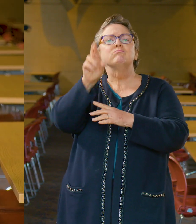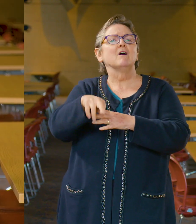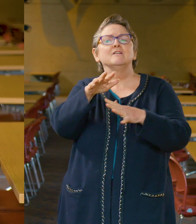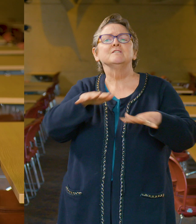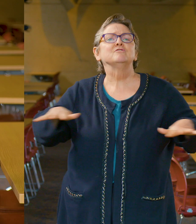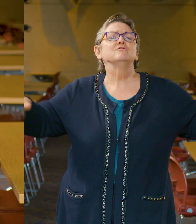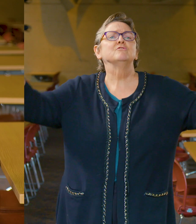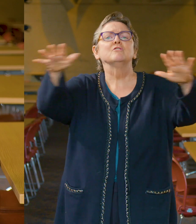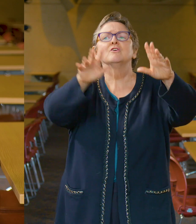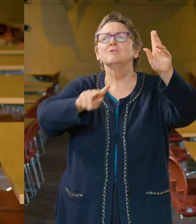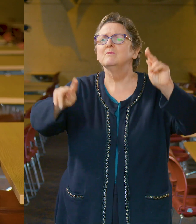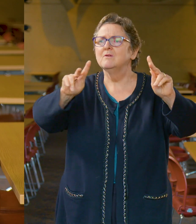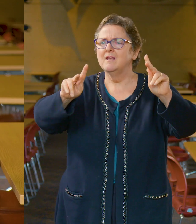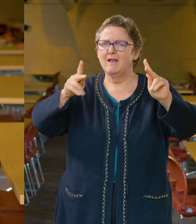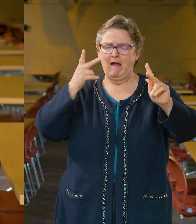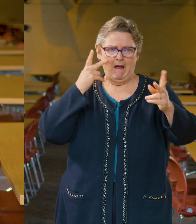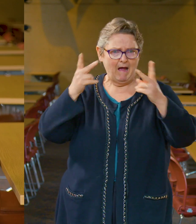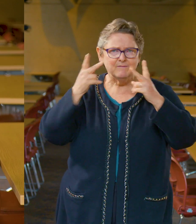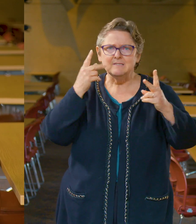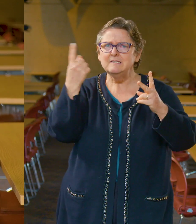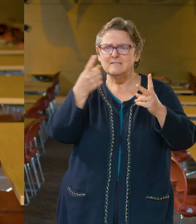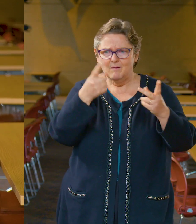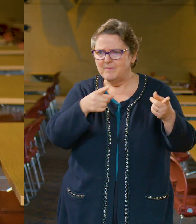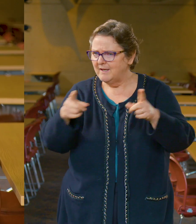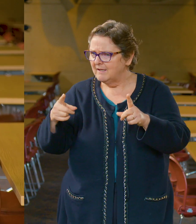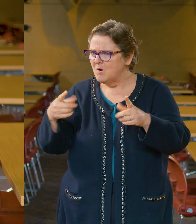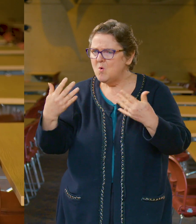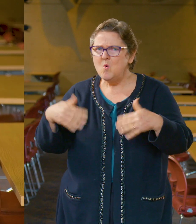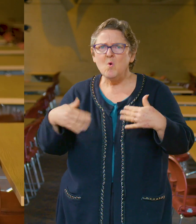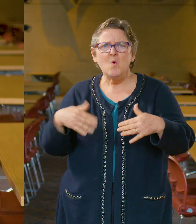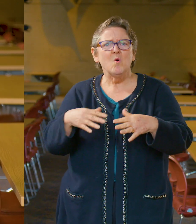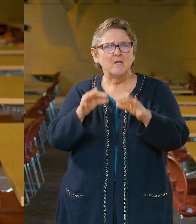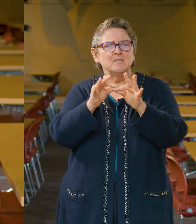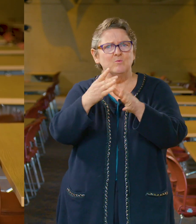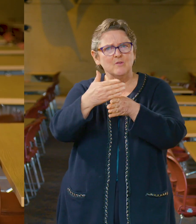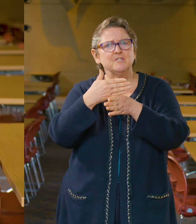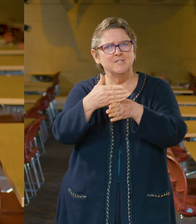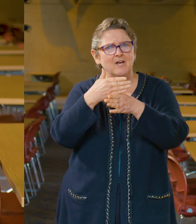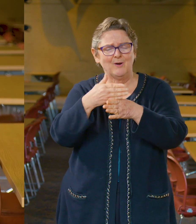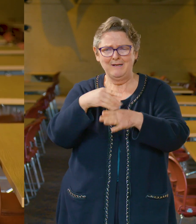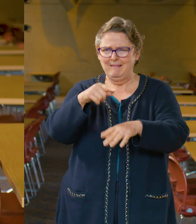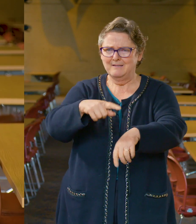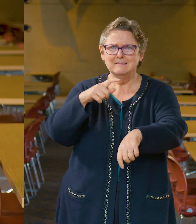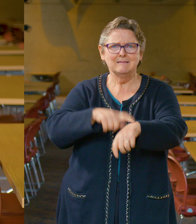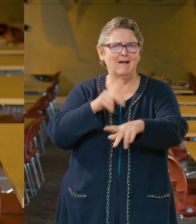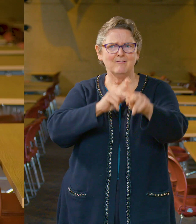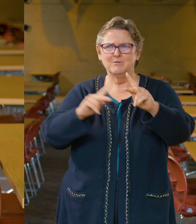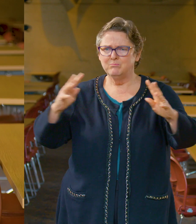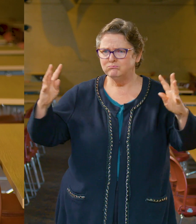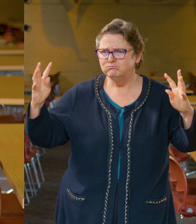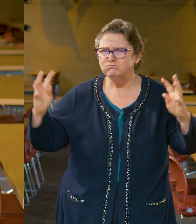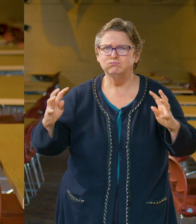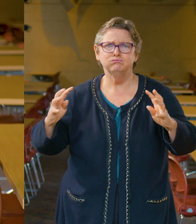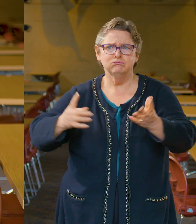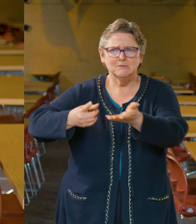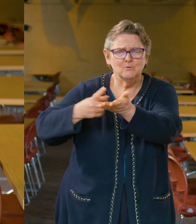I see one worth sharing. This is a time that requires us to collectively innovate, problem-solve,